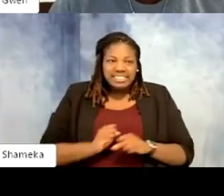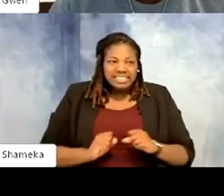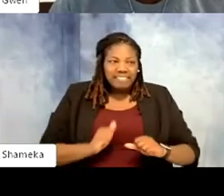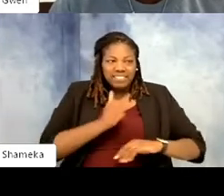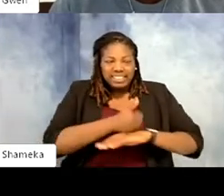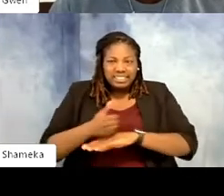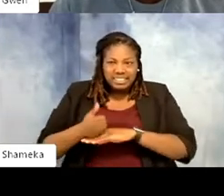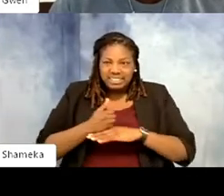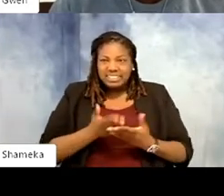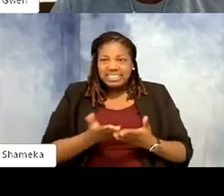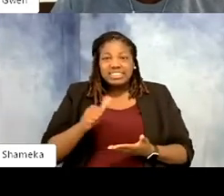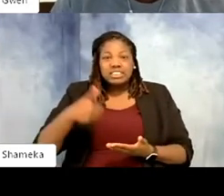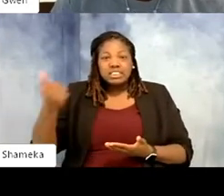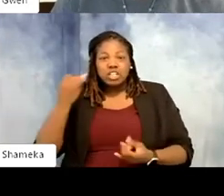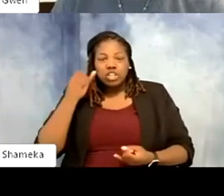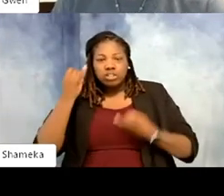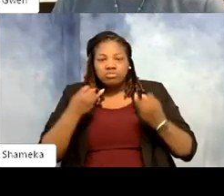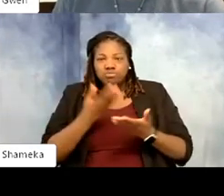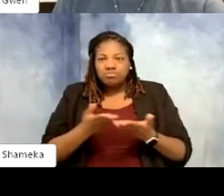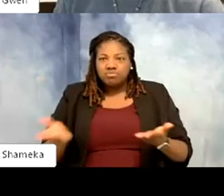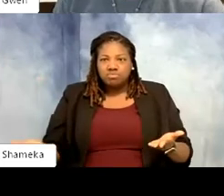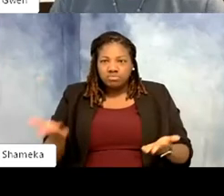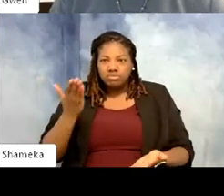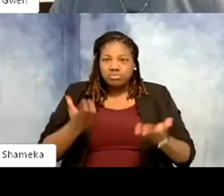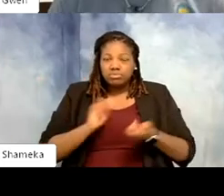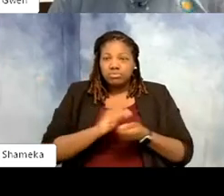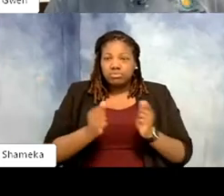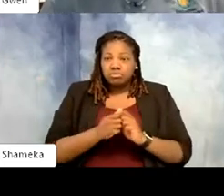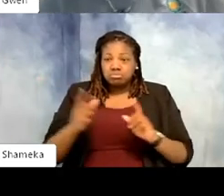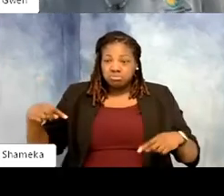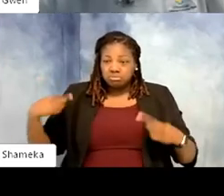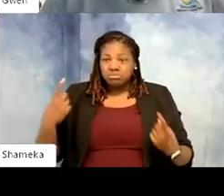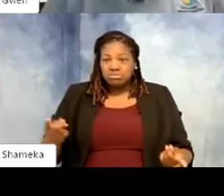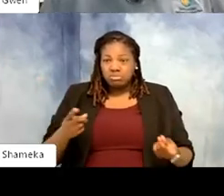have any other ideas of things that have probably changed in zoos over the last 30 years, put it in